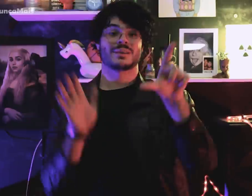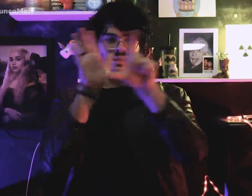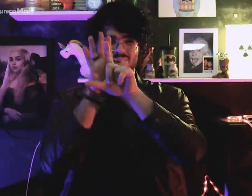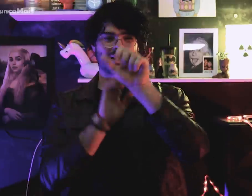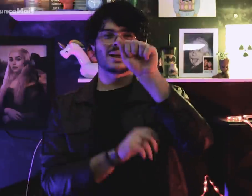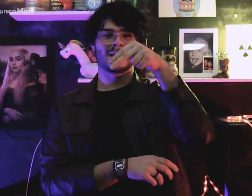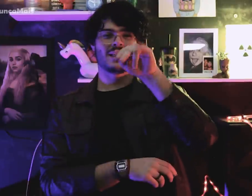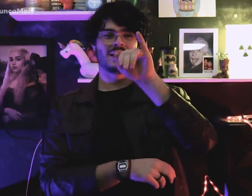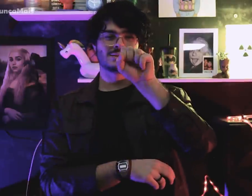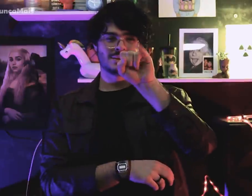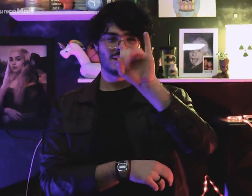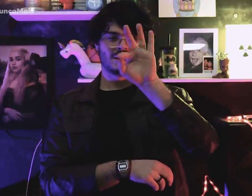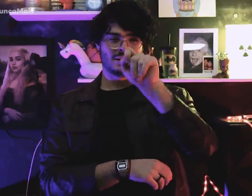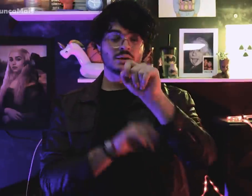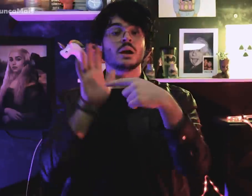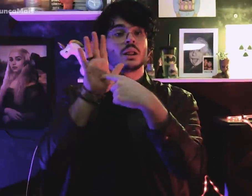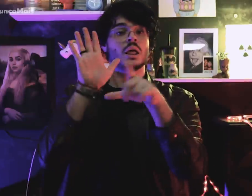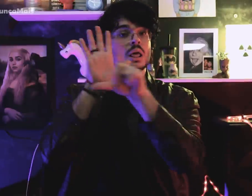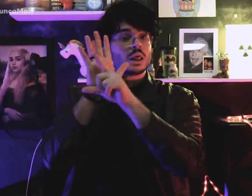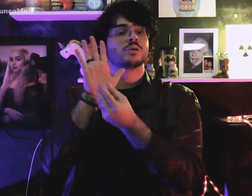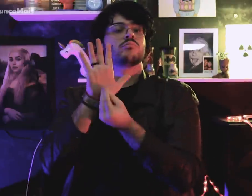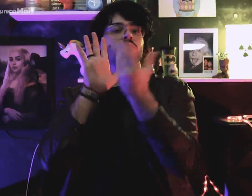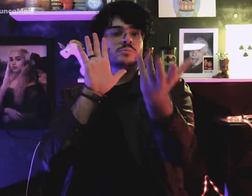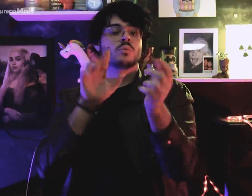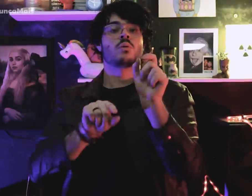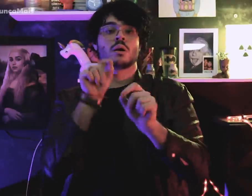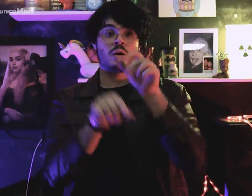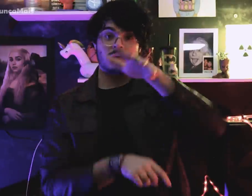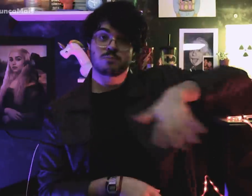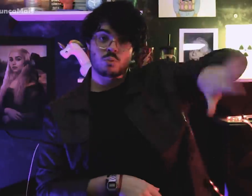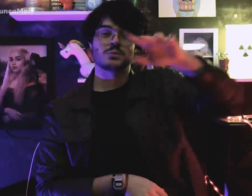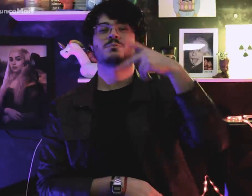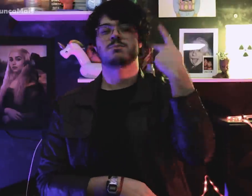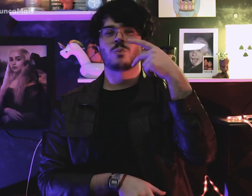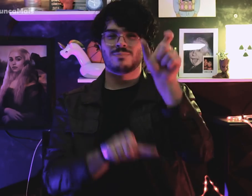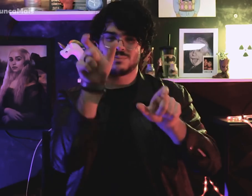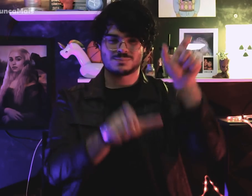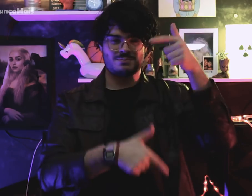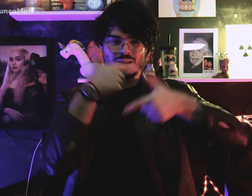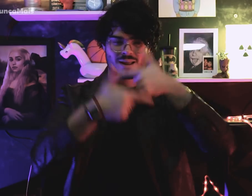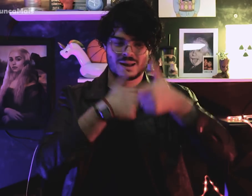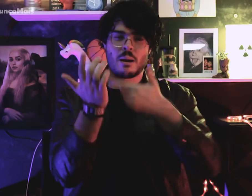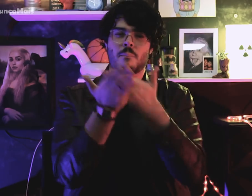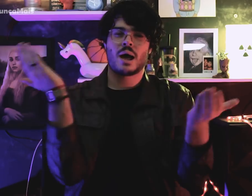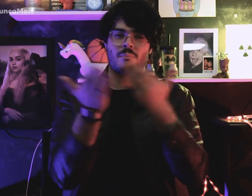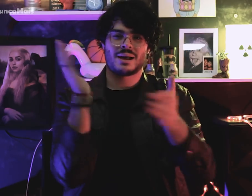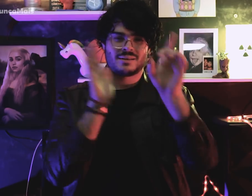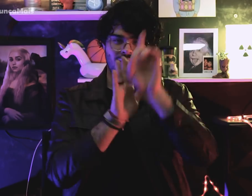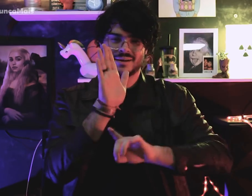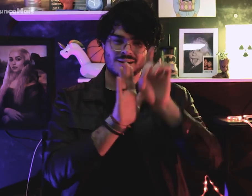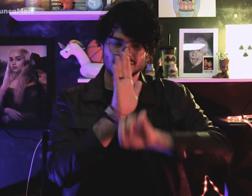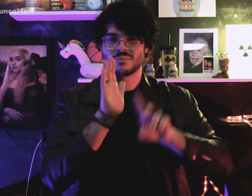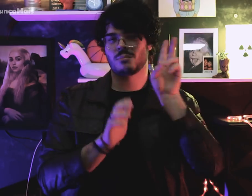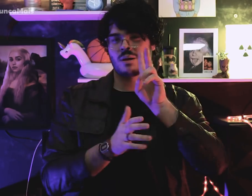A Lei da Anistia permitiu que os opositores políticos que perderam seus mandatos